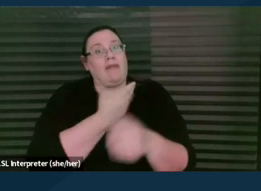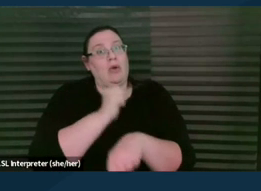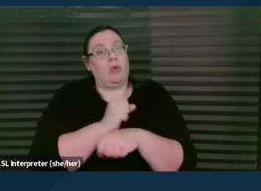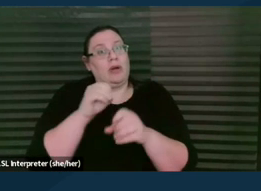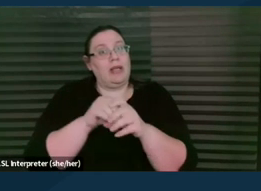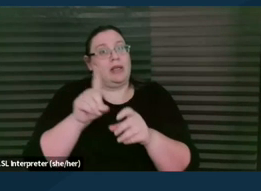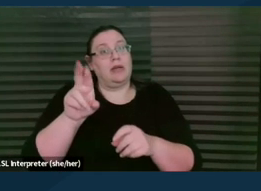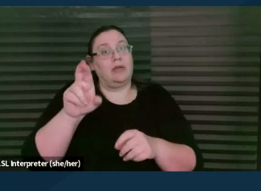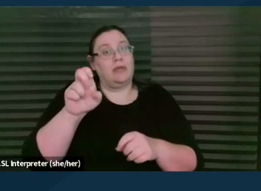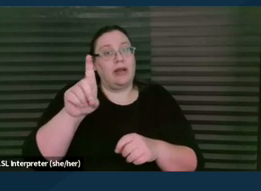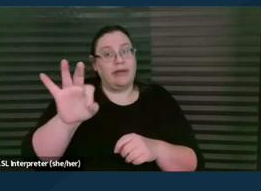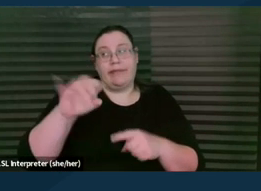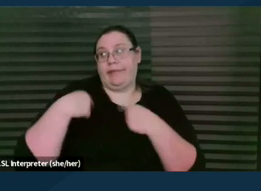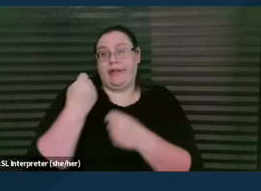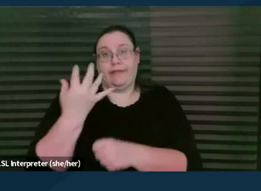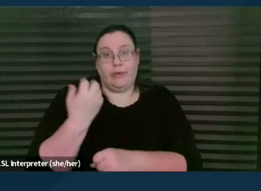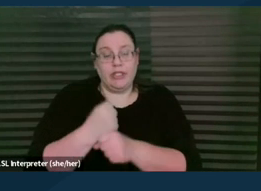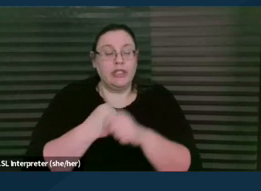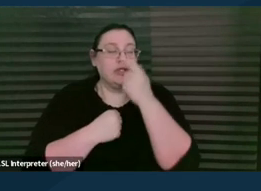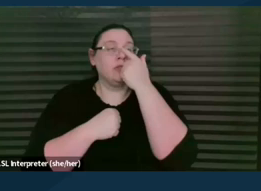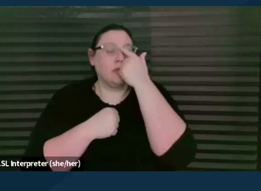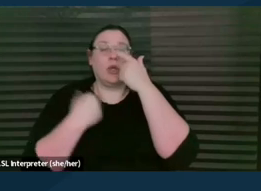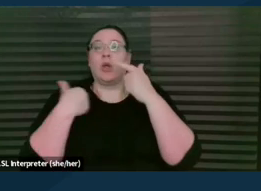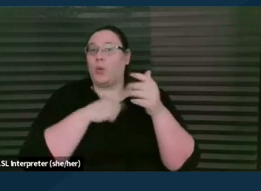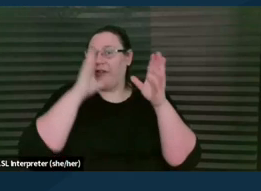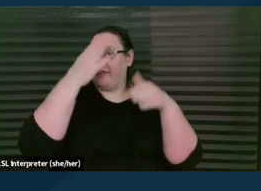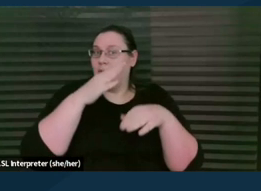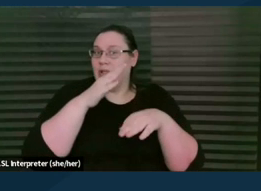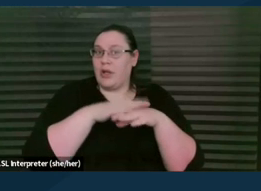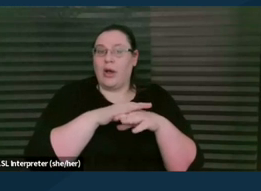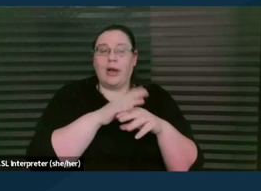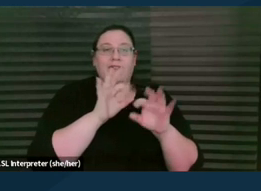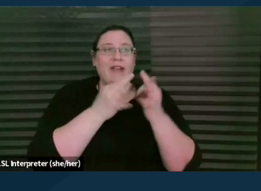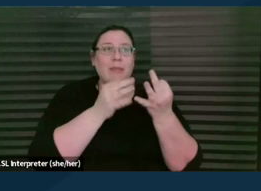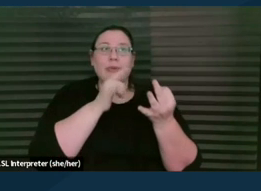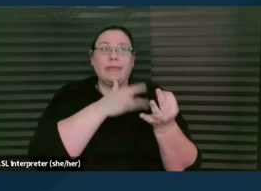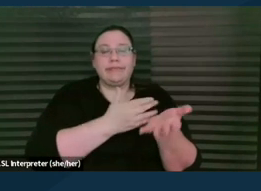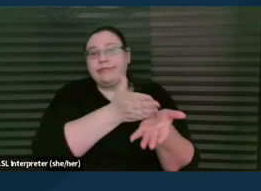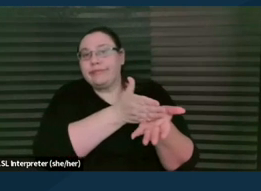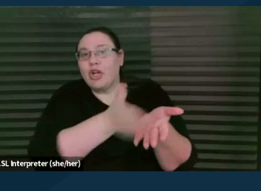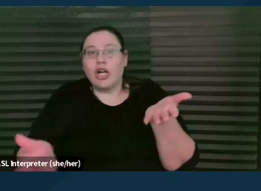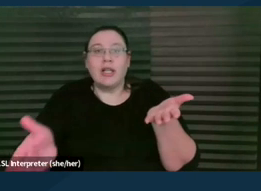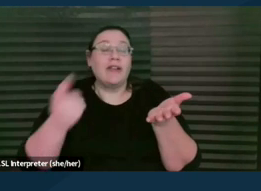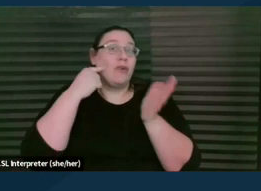in the last few years, we focused on these issues around marginalized families. And for example, in our Native American communities,